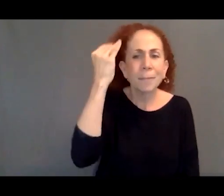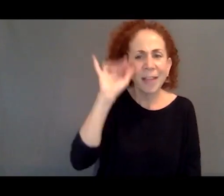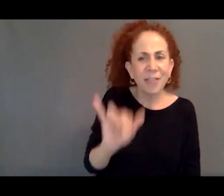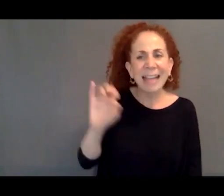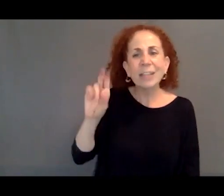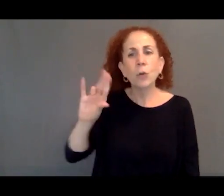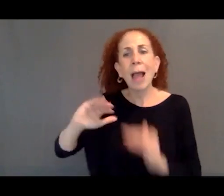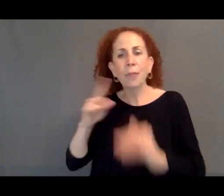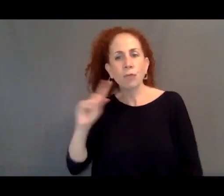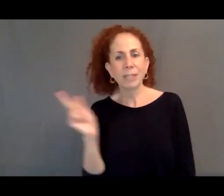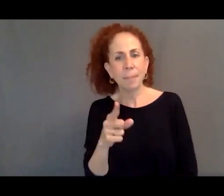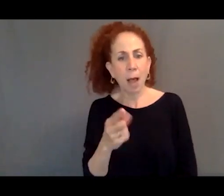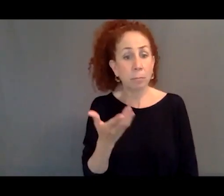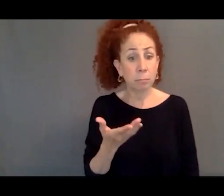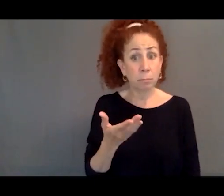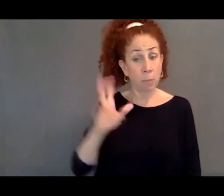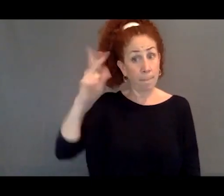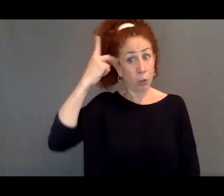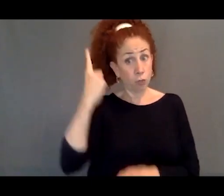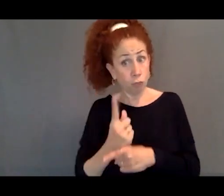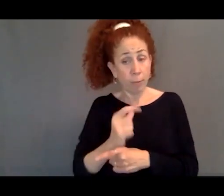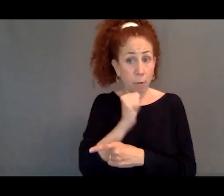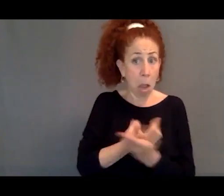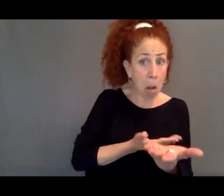on that, whether that was politically correct action or not?